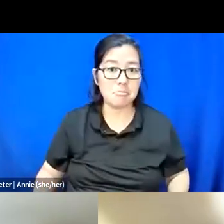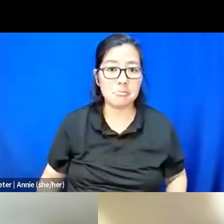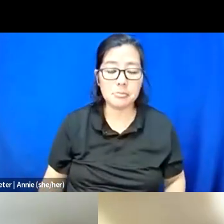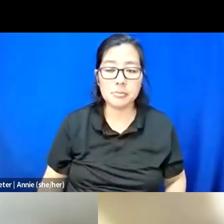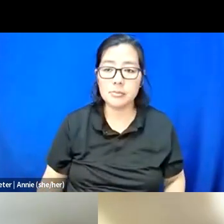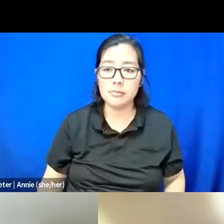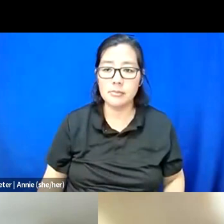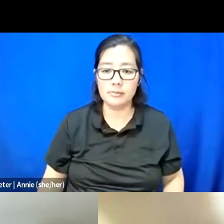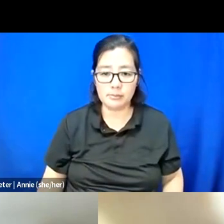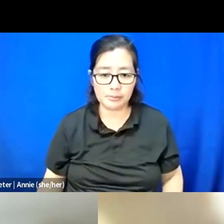I can go.